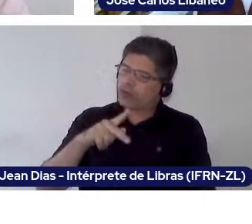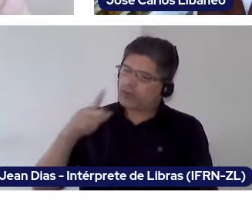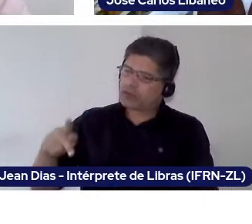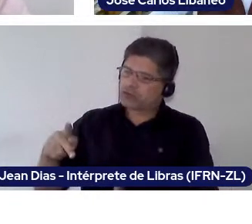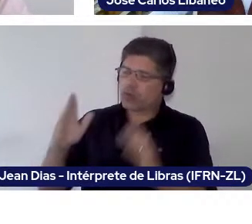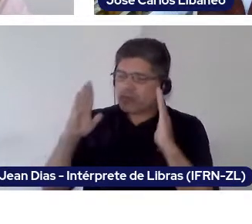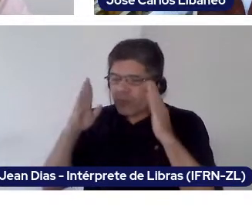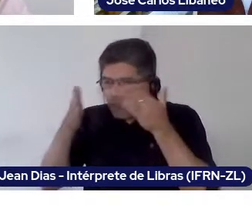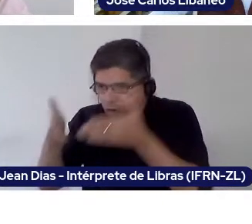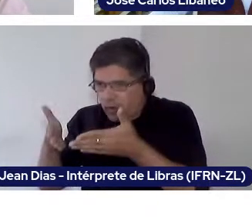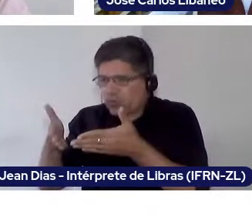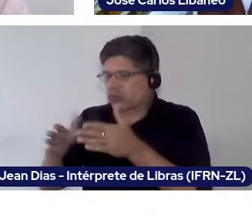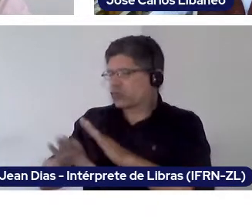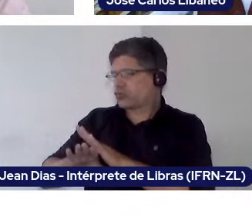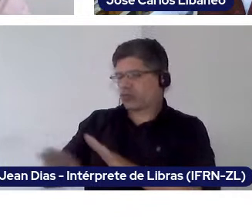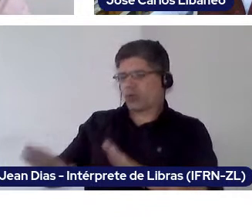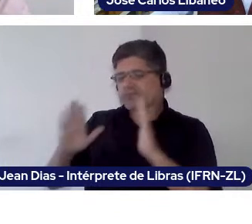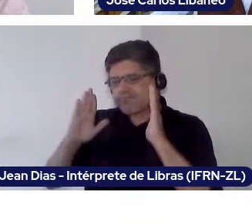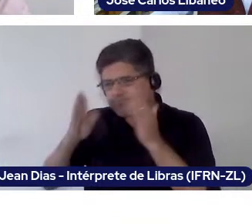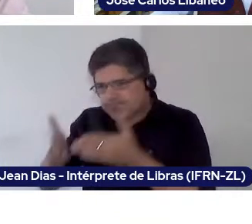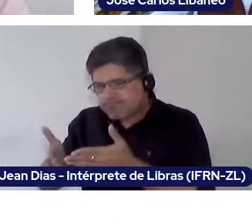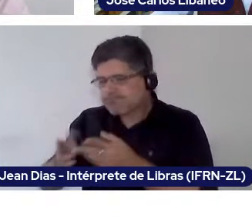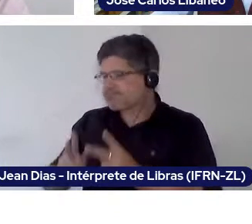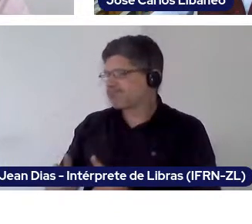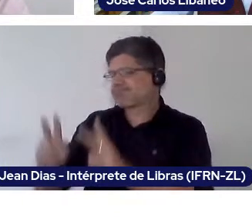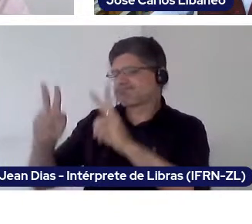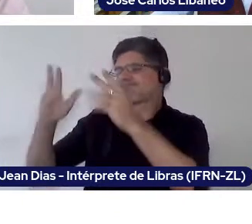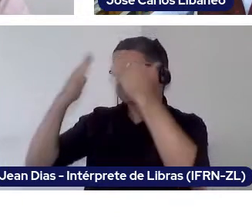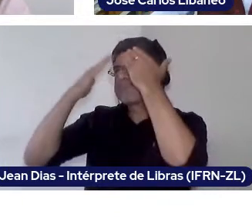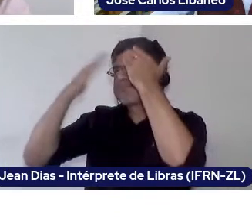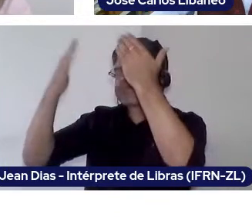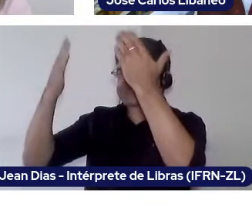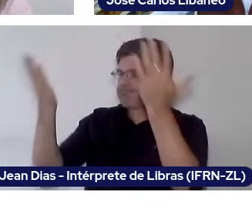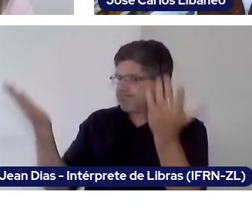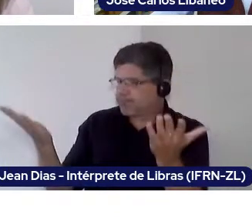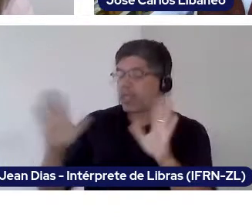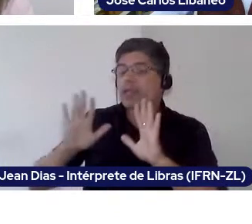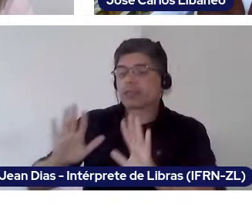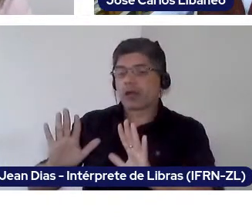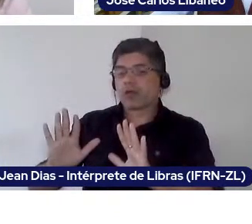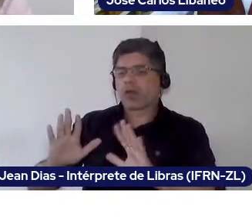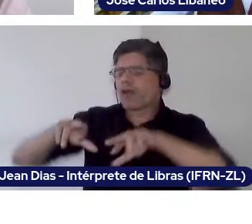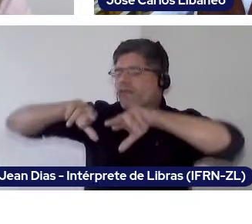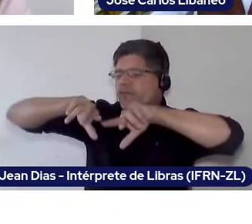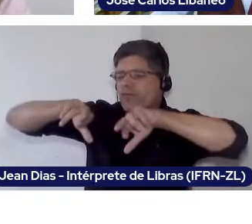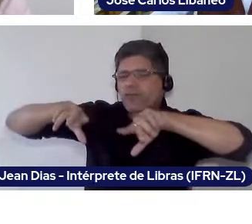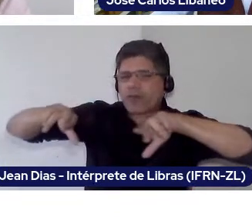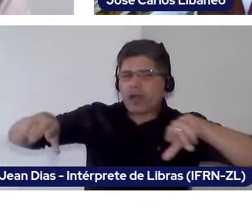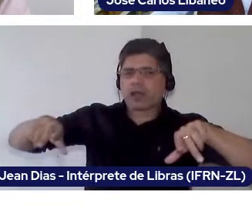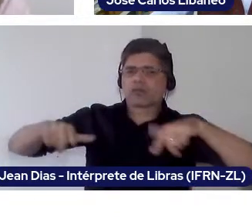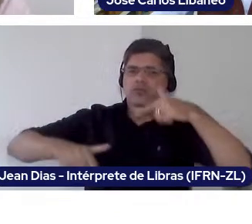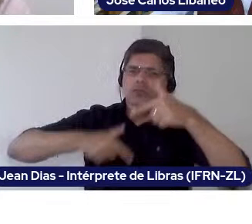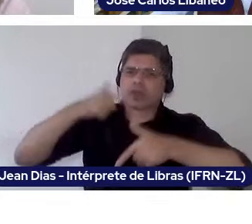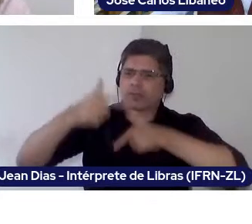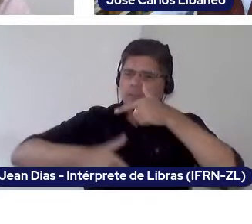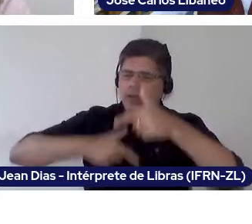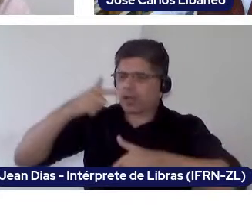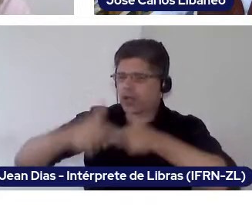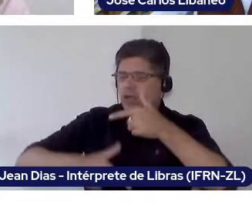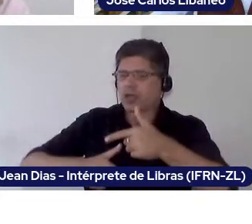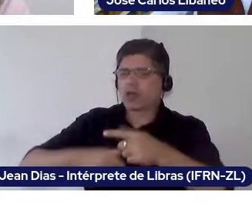In that moment, when I had to have a number of different works, being inserted in different sections of society, of course that will organize all of my educational fight